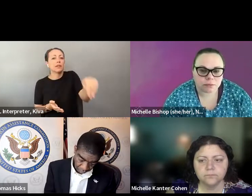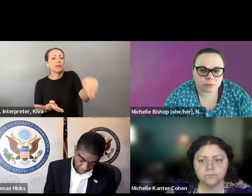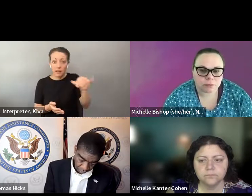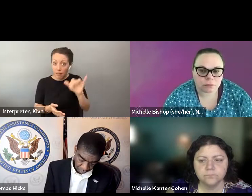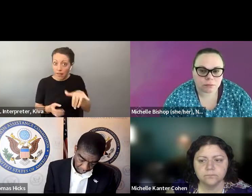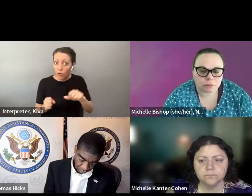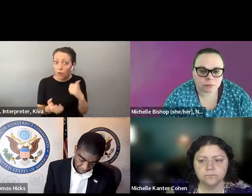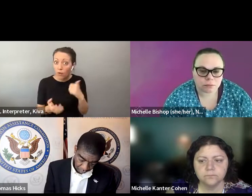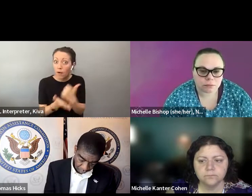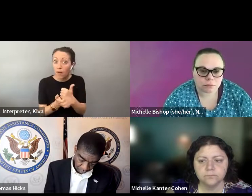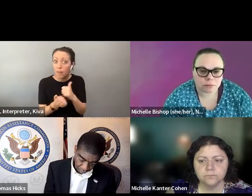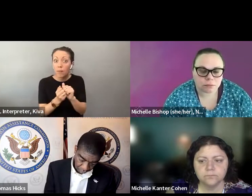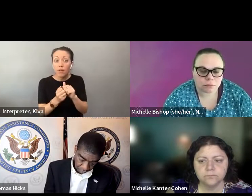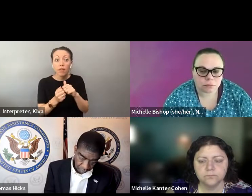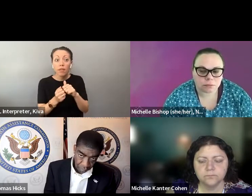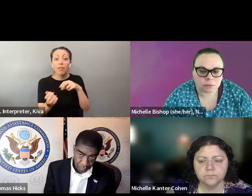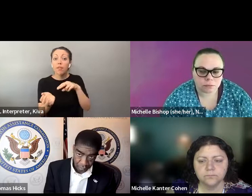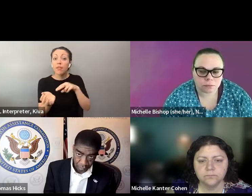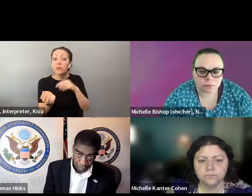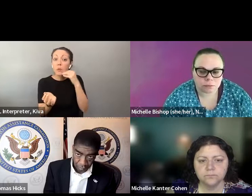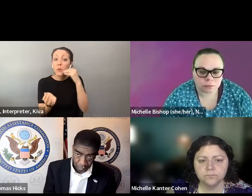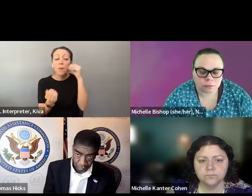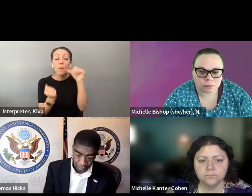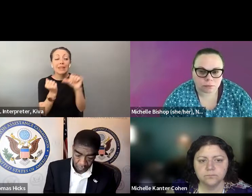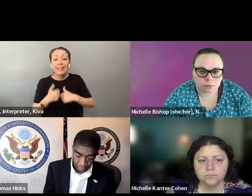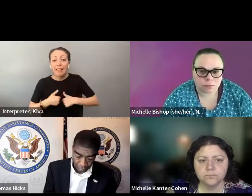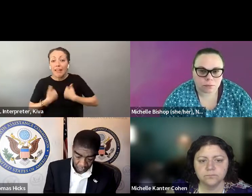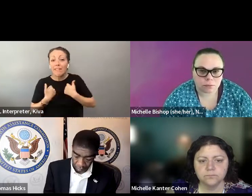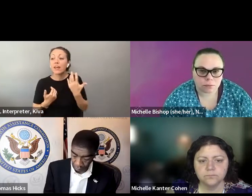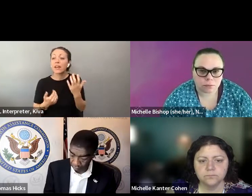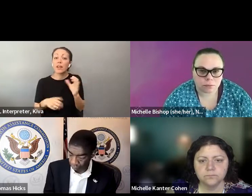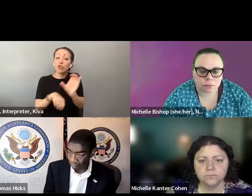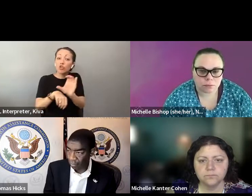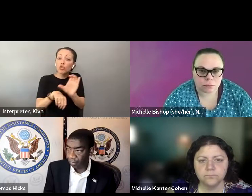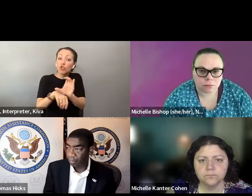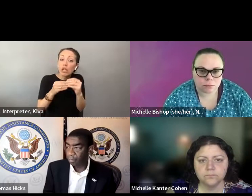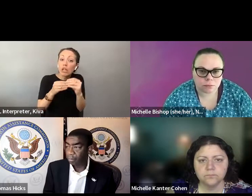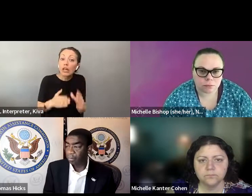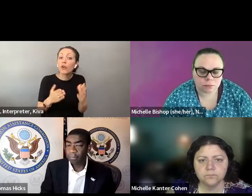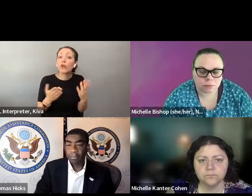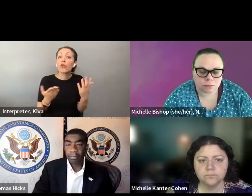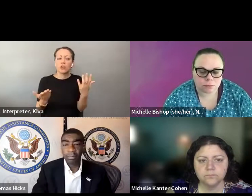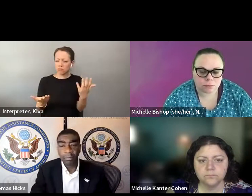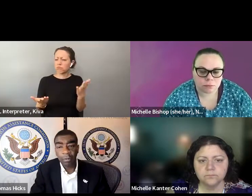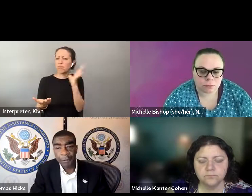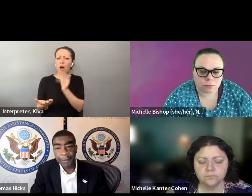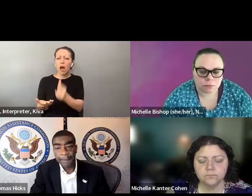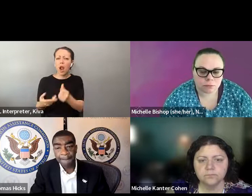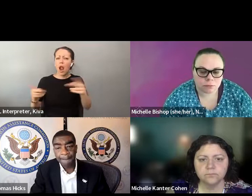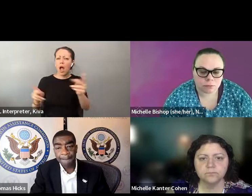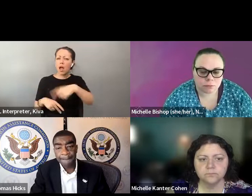family members. Which could have a it lo it lot of impacts to assisted living facilities and church leaders and other folks who could be helping a lot of